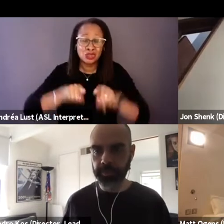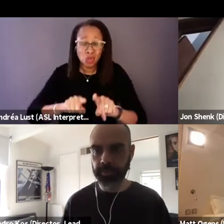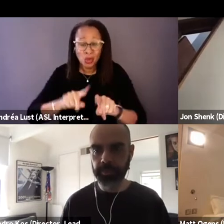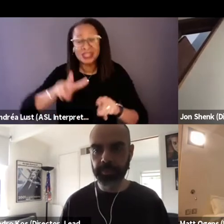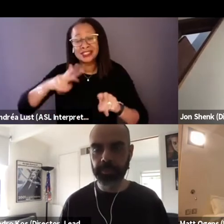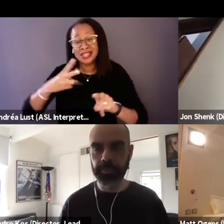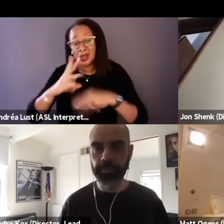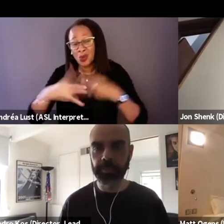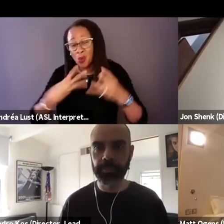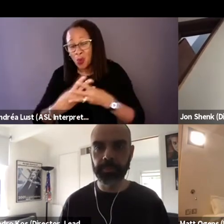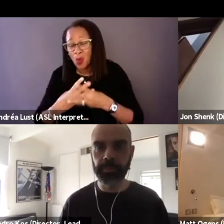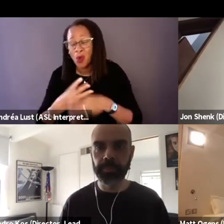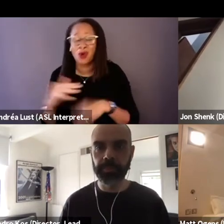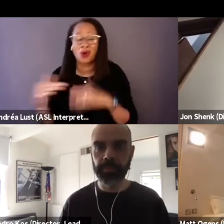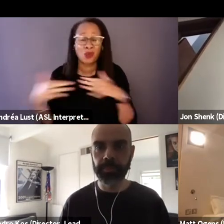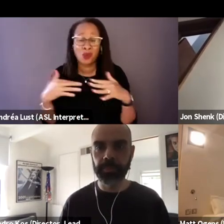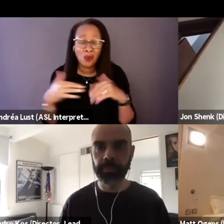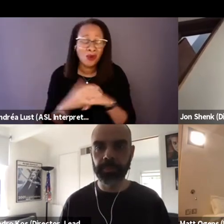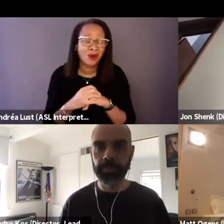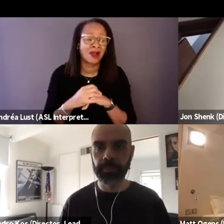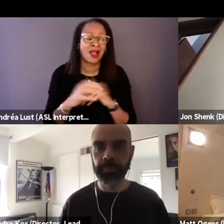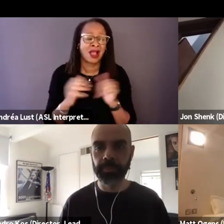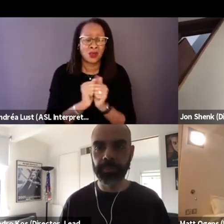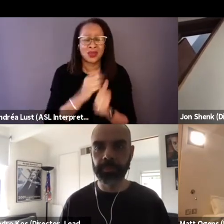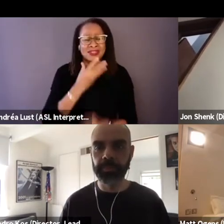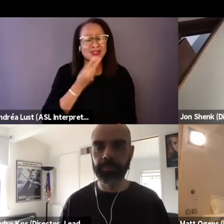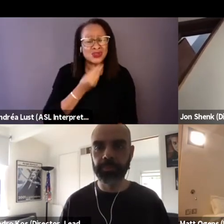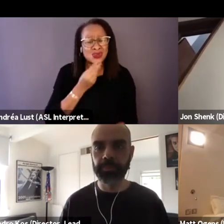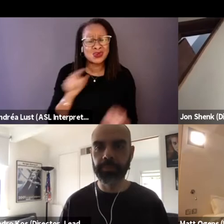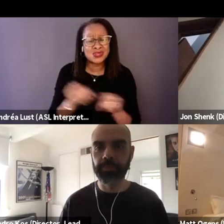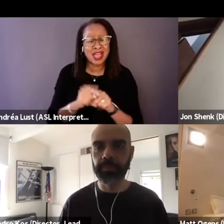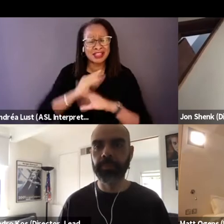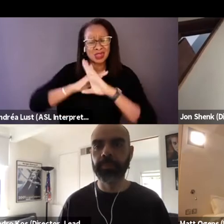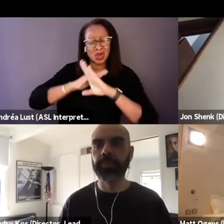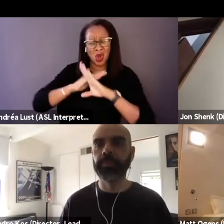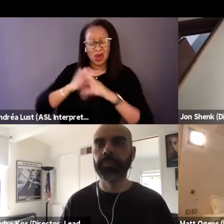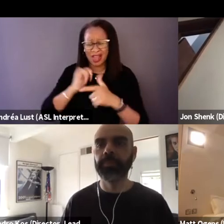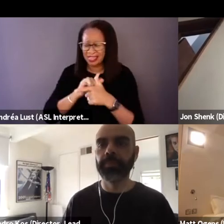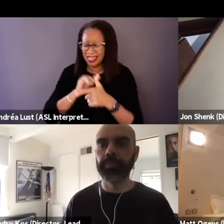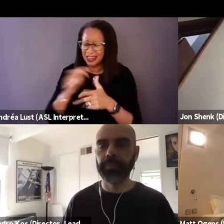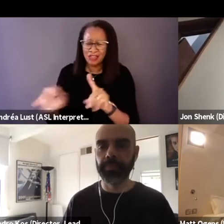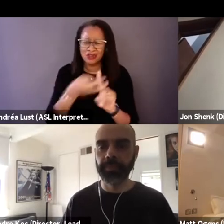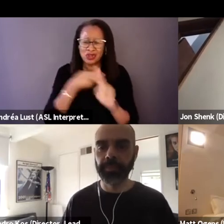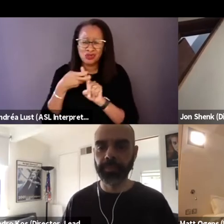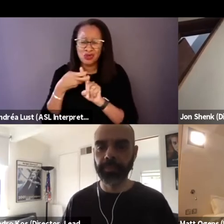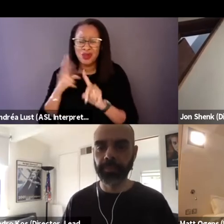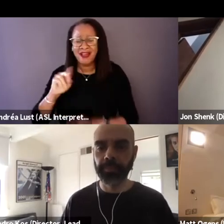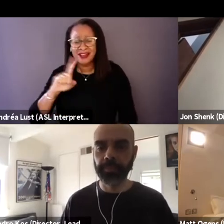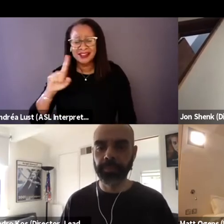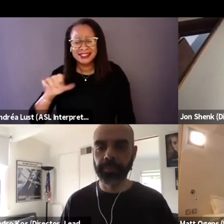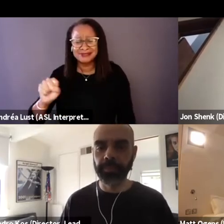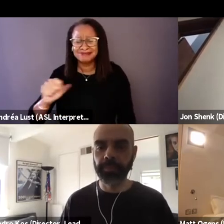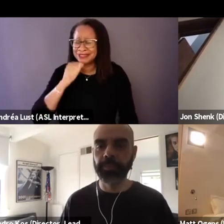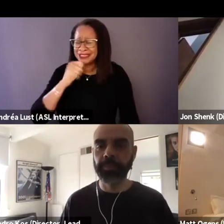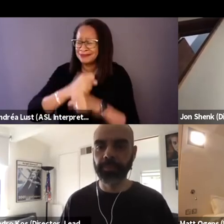with Jews as gods and sensei actually recruits the Nazis. And it was just so out there.